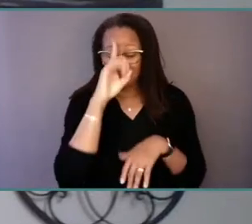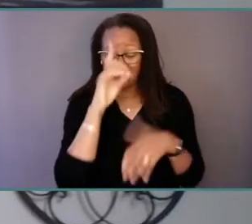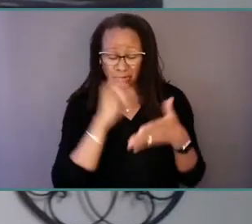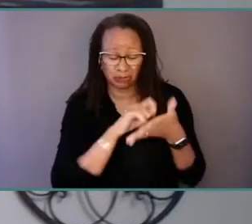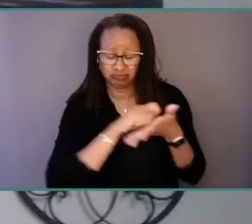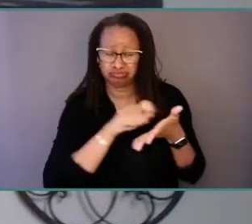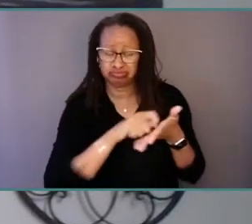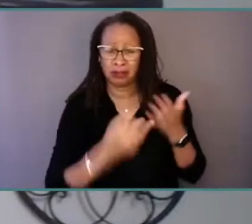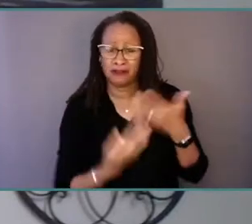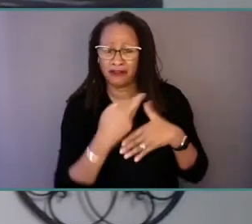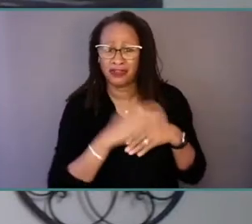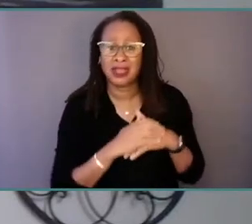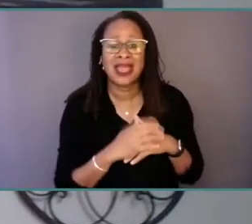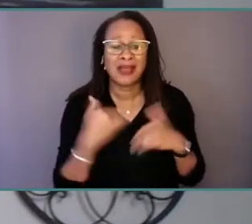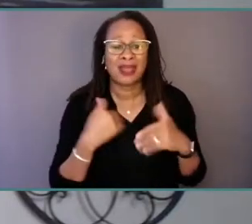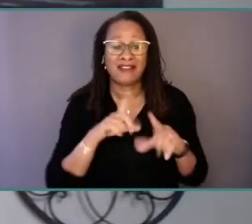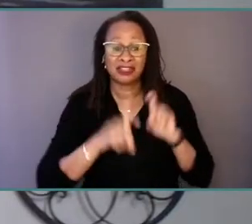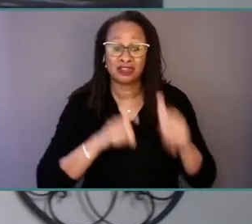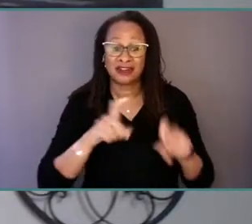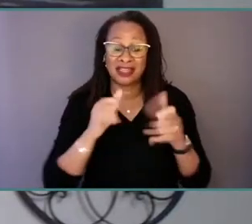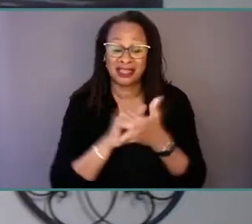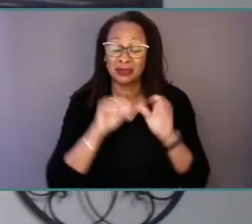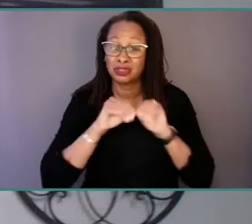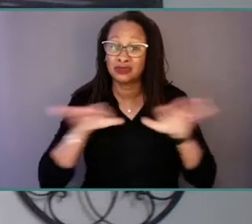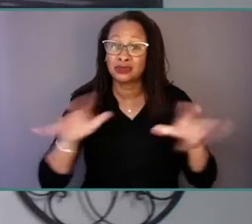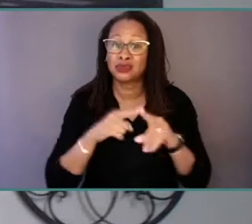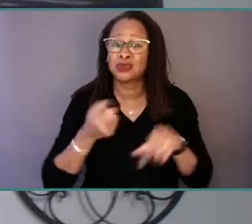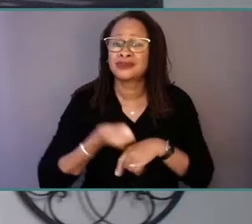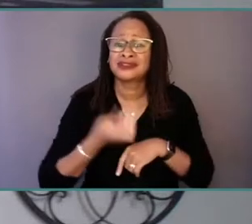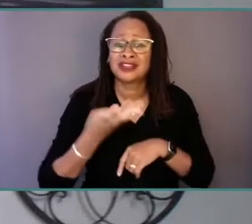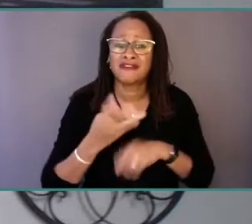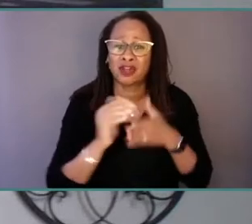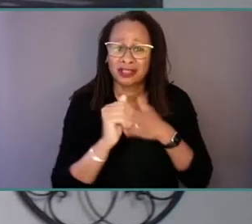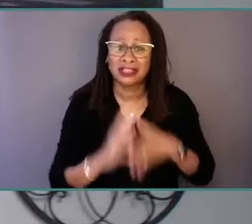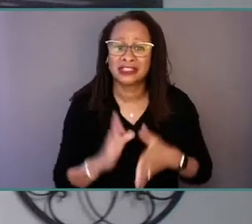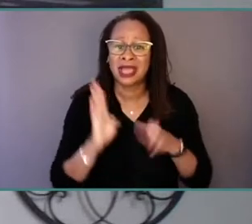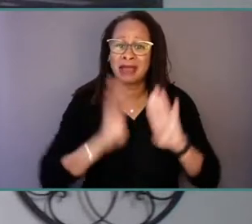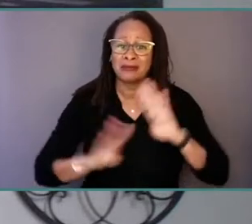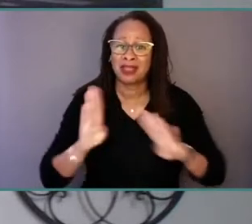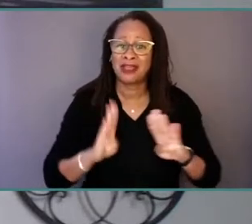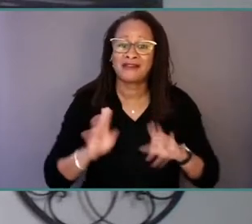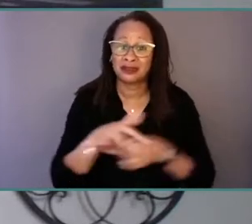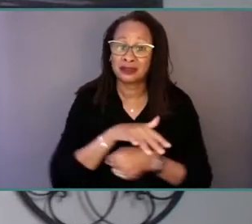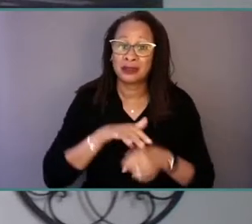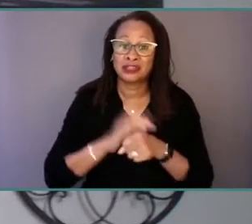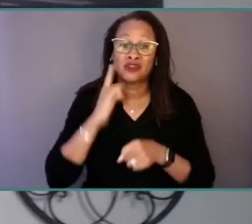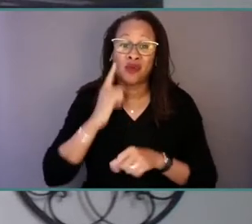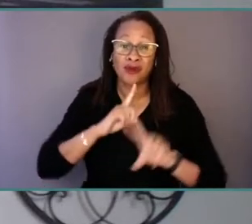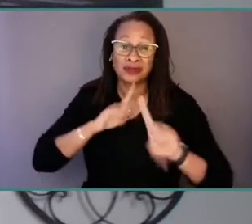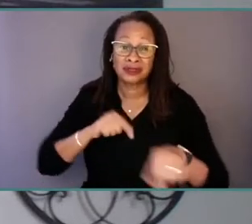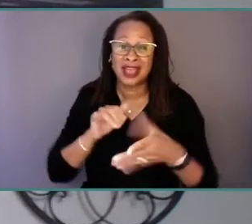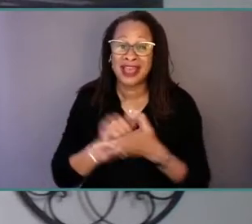that was distributed to dozens of leaders in the behavioral health space for response. That survey asked our responders to tell us what facets